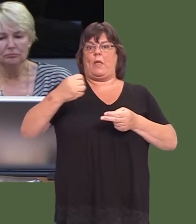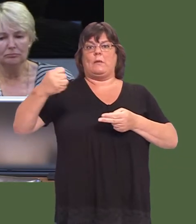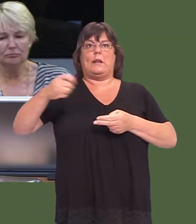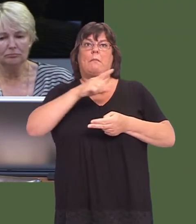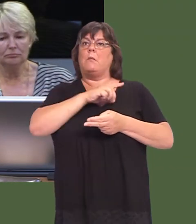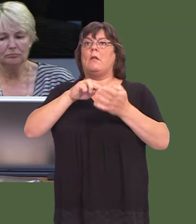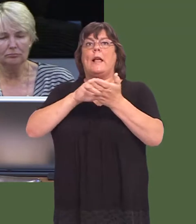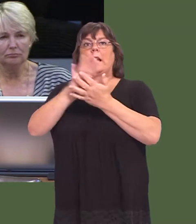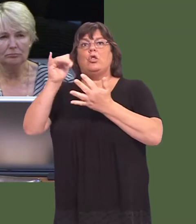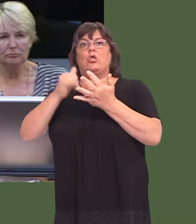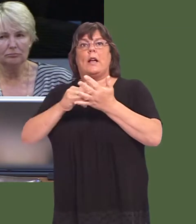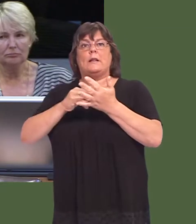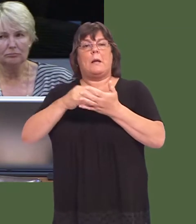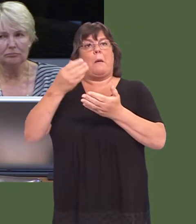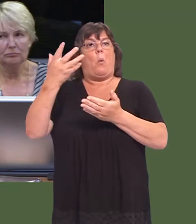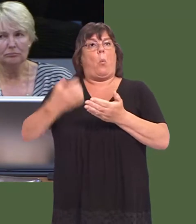to the NHS pay cap.